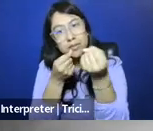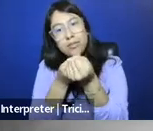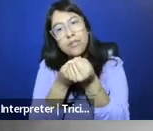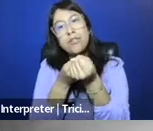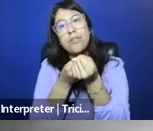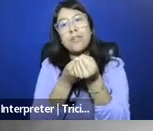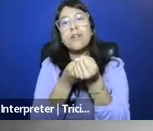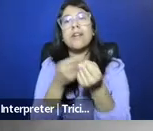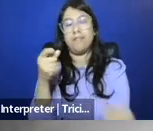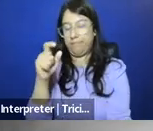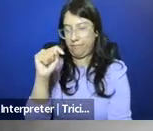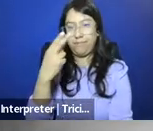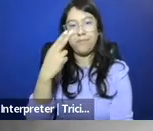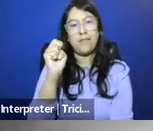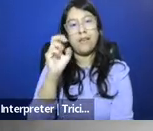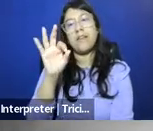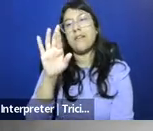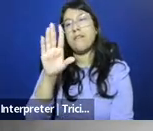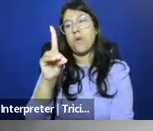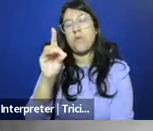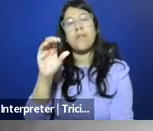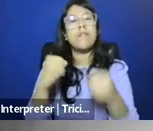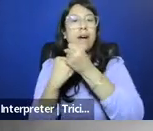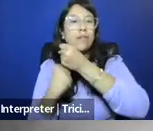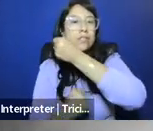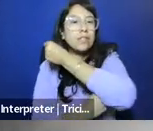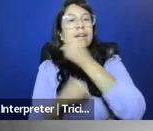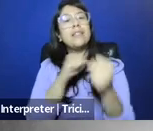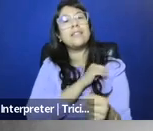the Ford Foundation, and the staff of the Berkman Klein Center